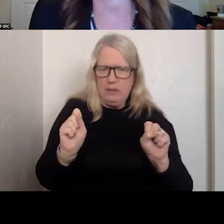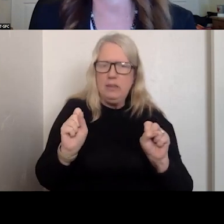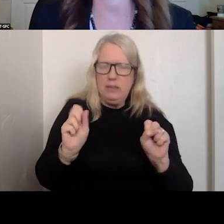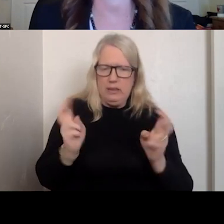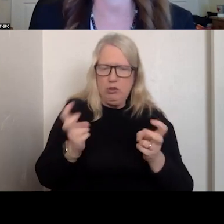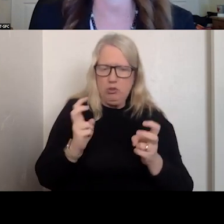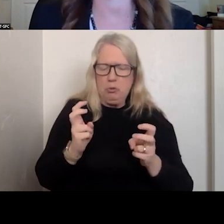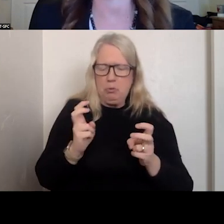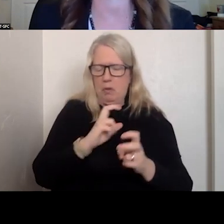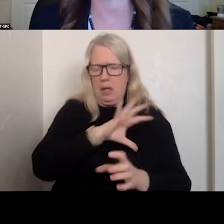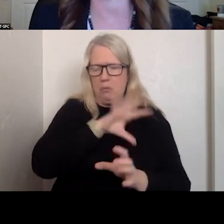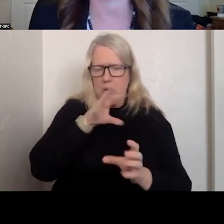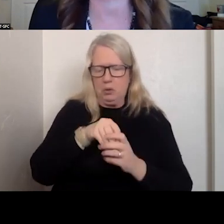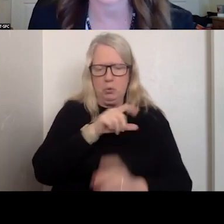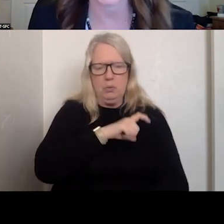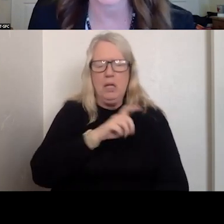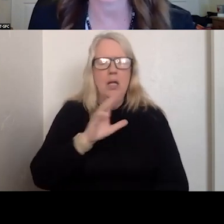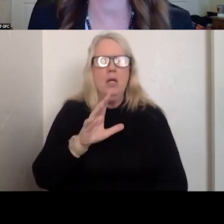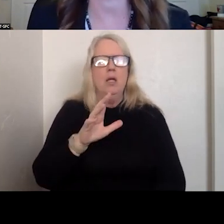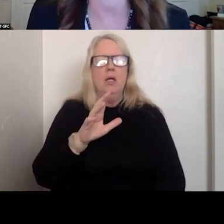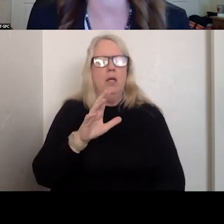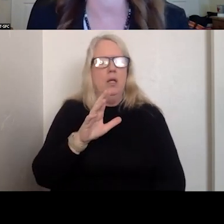ENFORCEMENT, WE DON'T WANT LAW ENFORCEMENT INVOLVED.